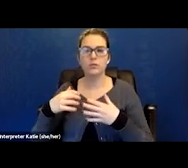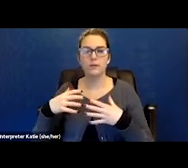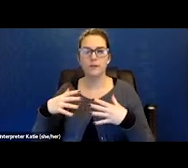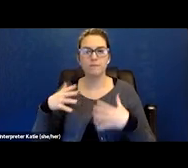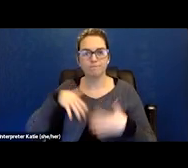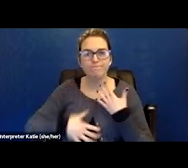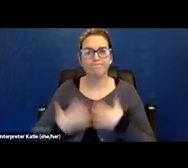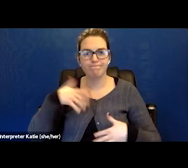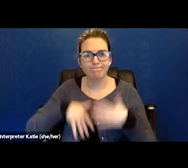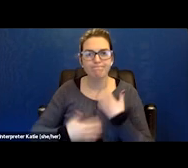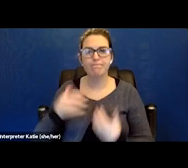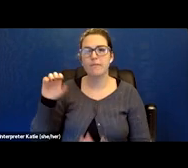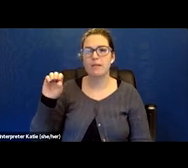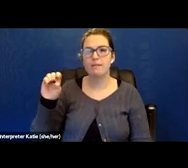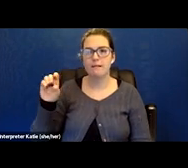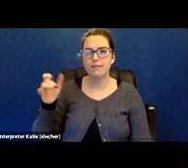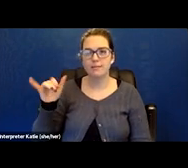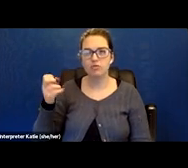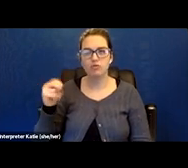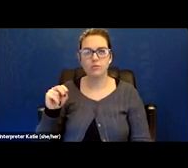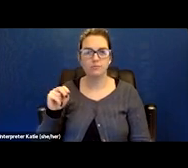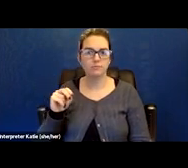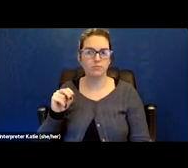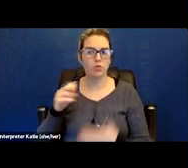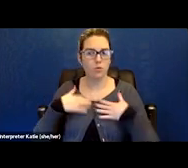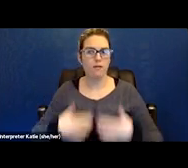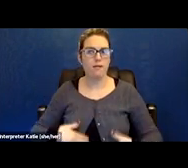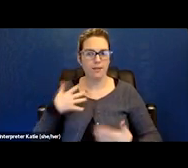So I was in a prone position which is face down